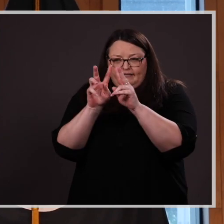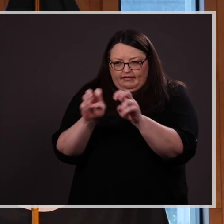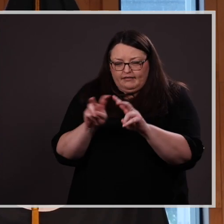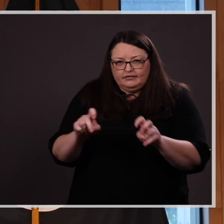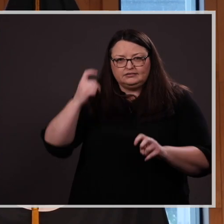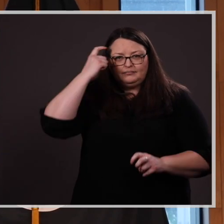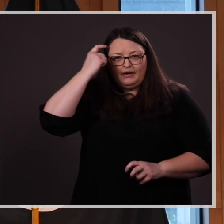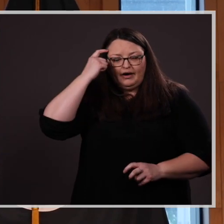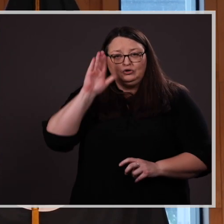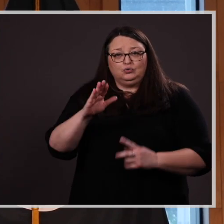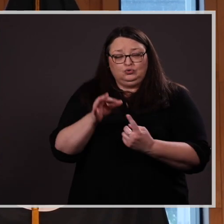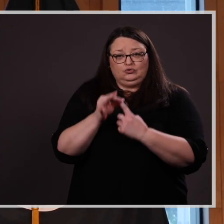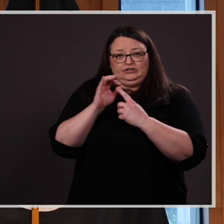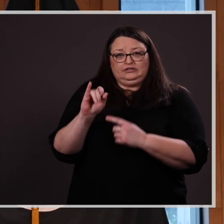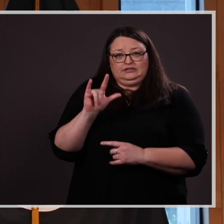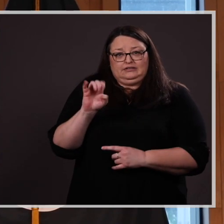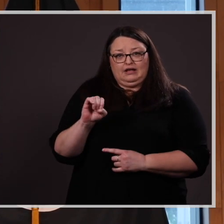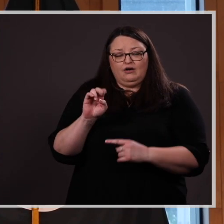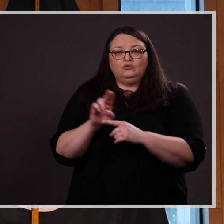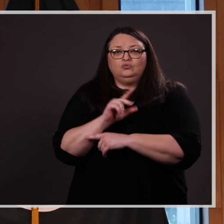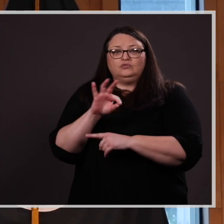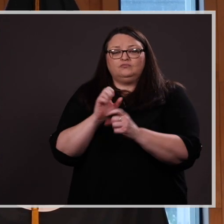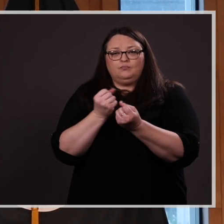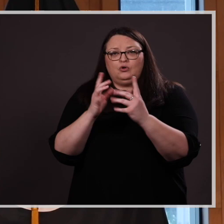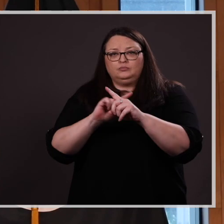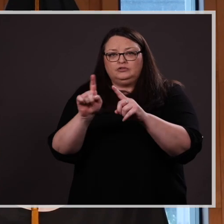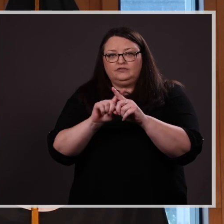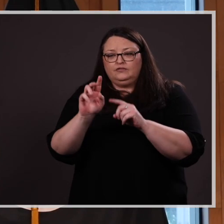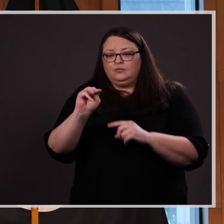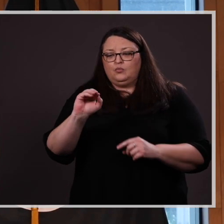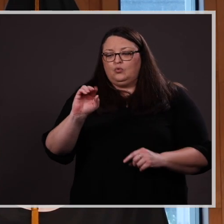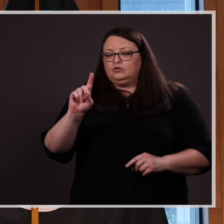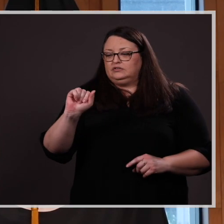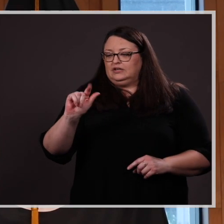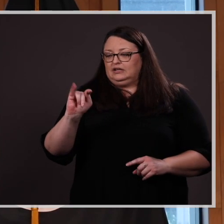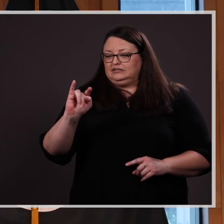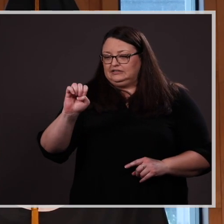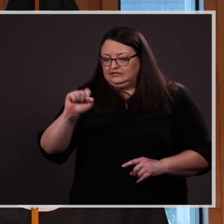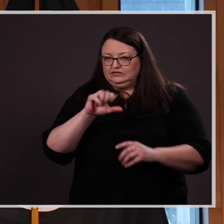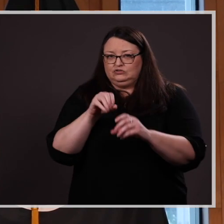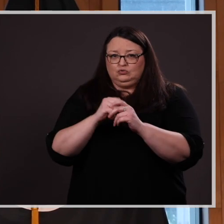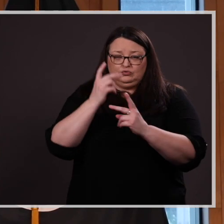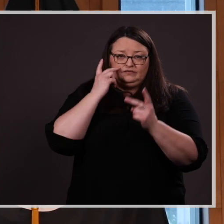Her unique style and use of multiple modalities---including visual elements such as graphics, postcards,